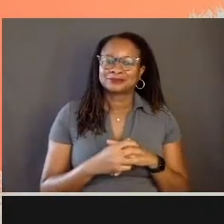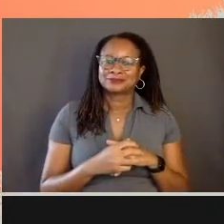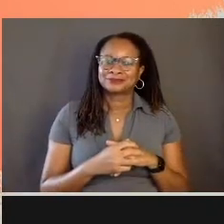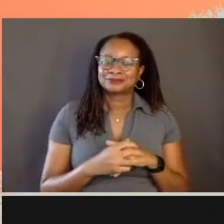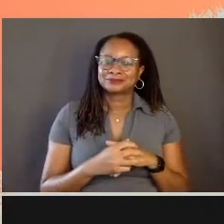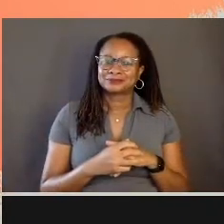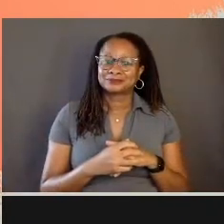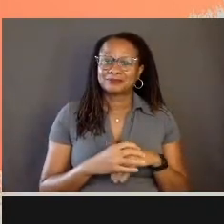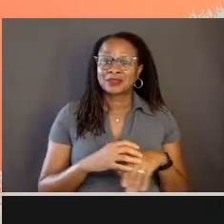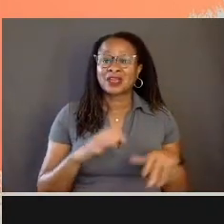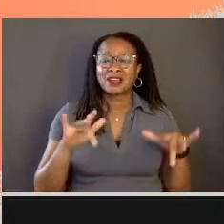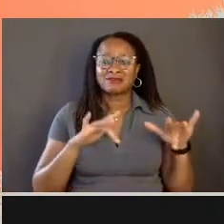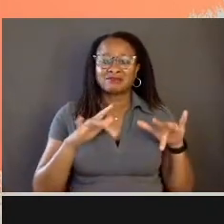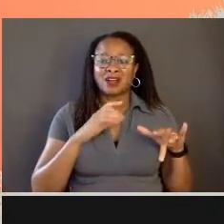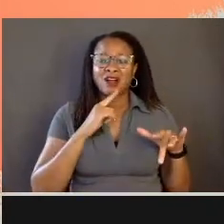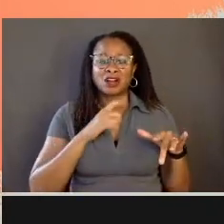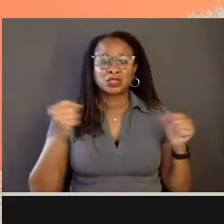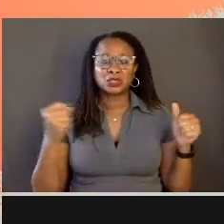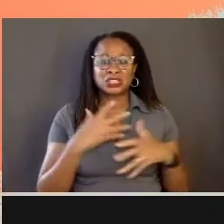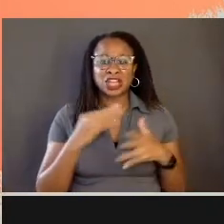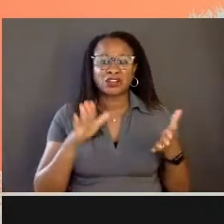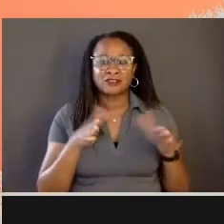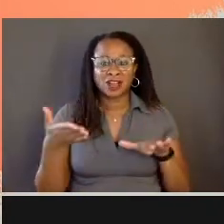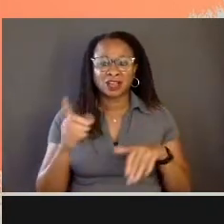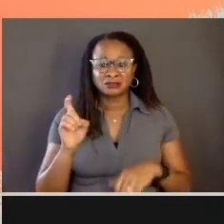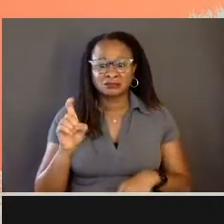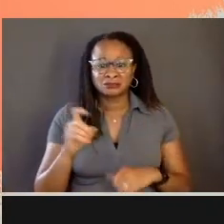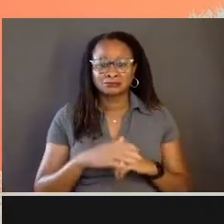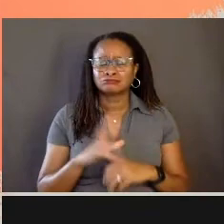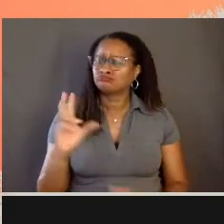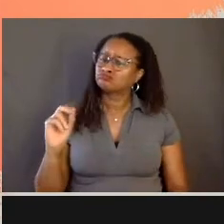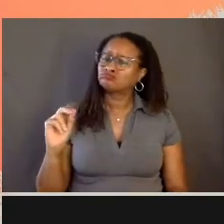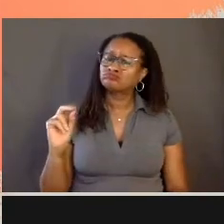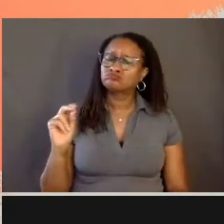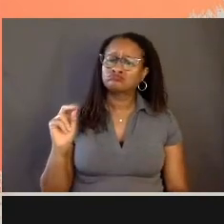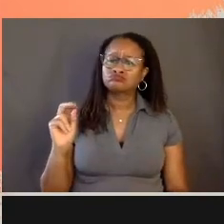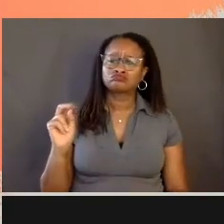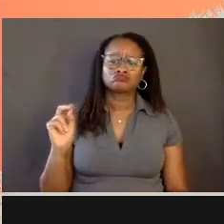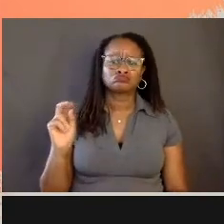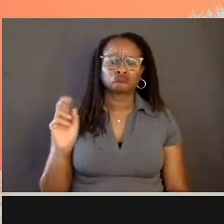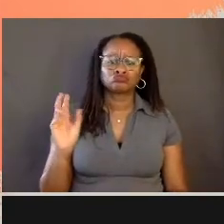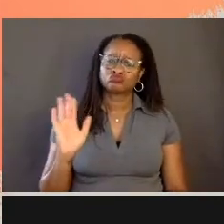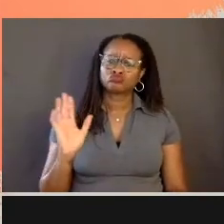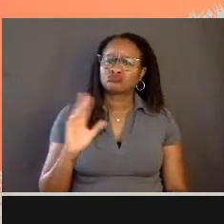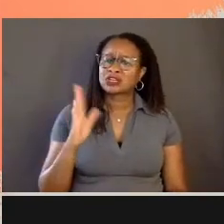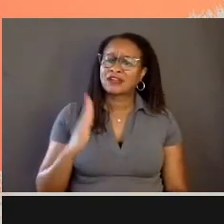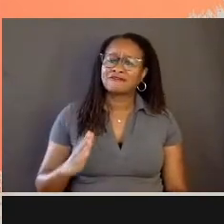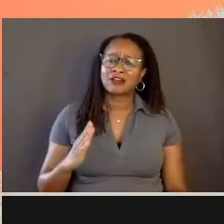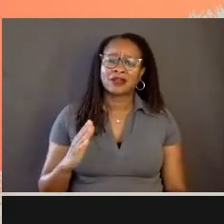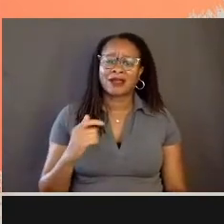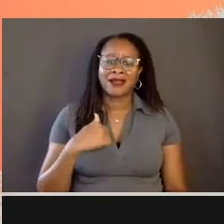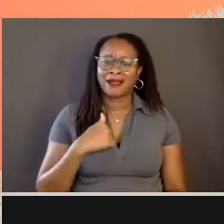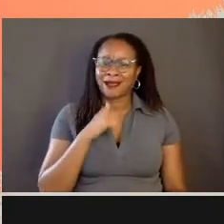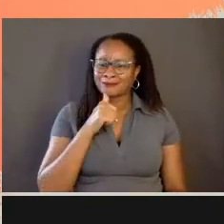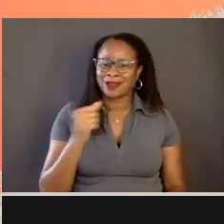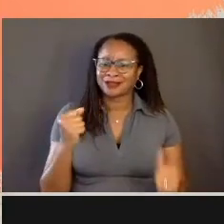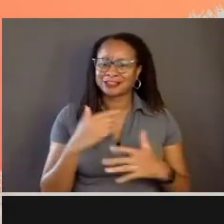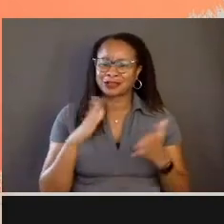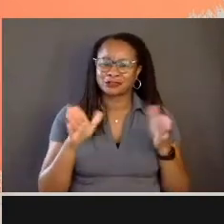[Elan] Are you scared of dying? Oh no, oh no, never. I'm not scared of dying at all.